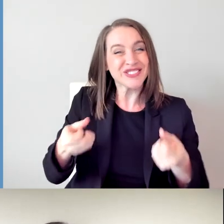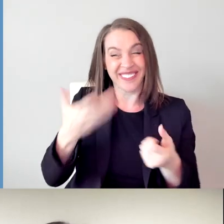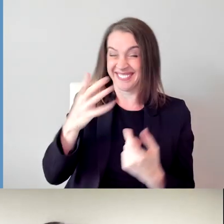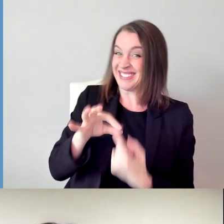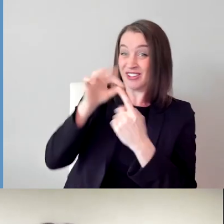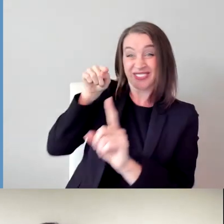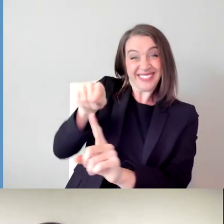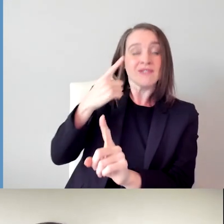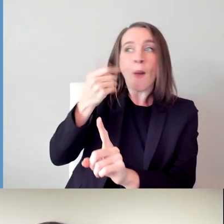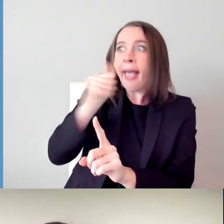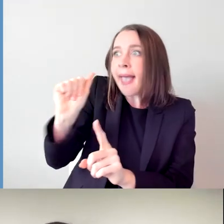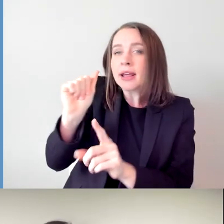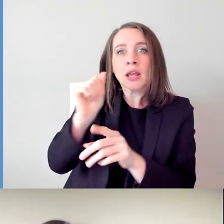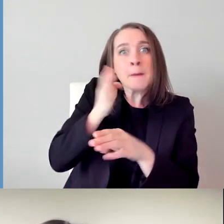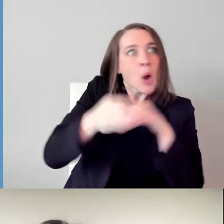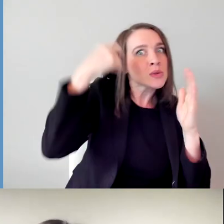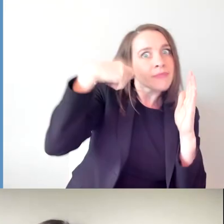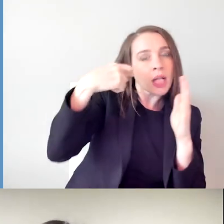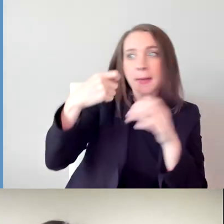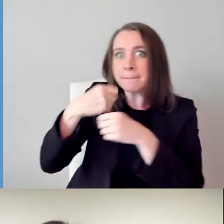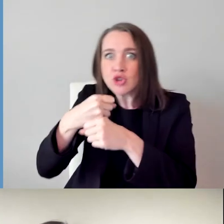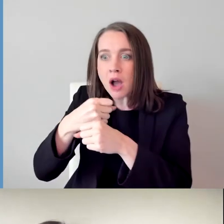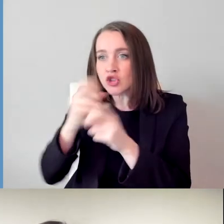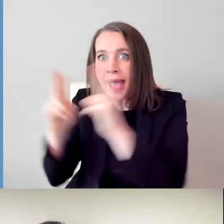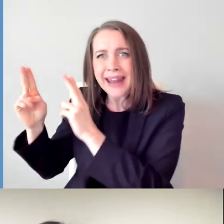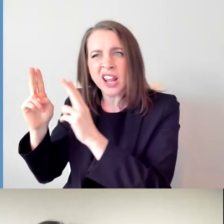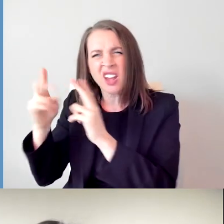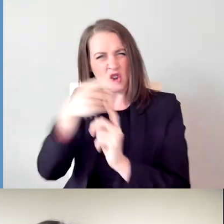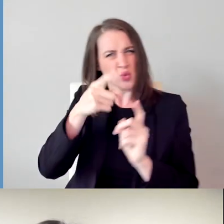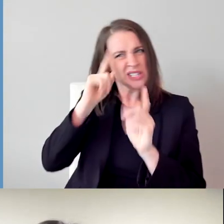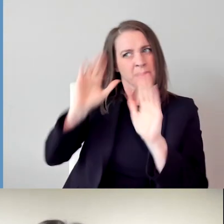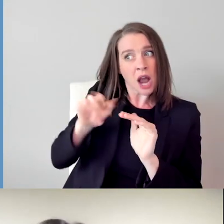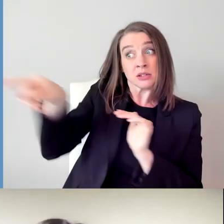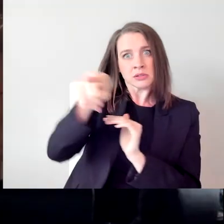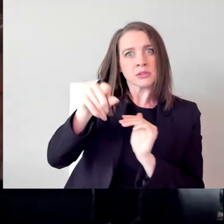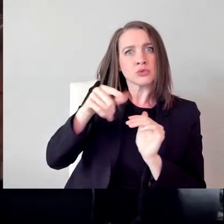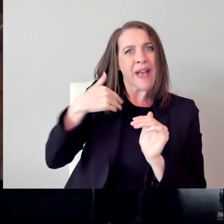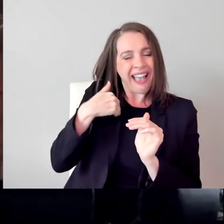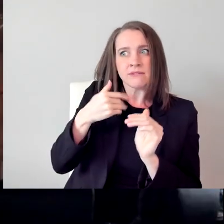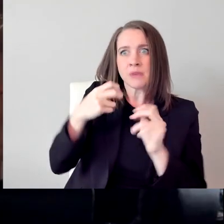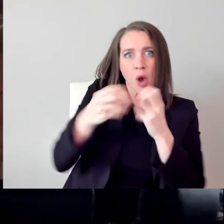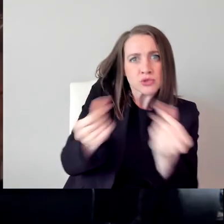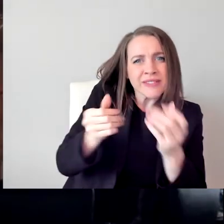you're looking for talented people to sit in front of a computer all day problem solving. And that is our strength. You know, it's interesting.